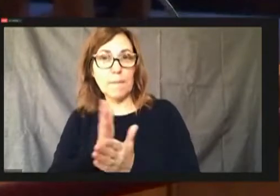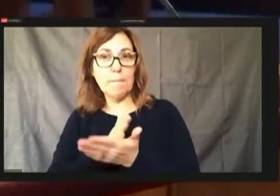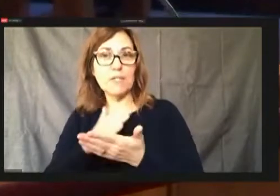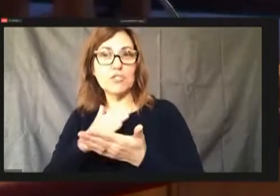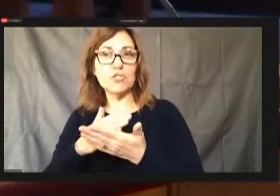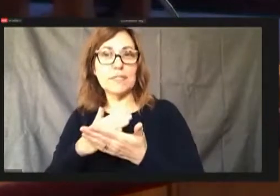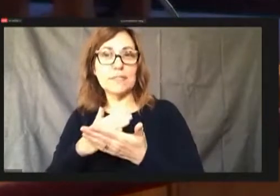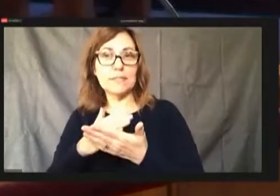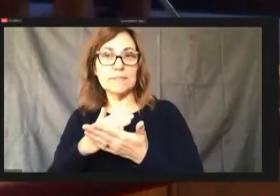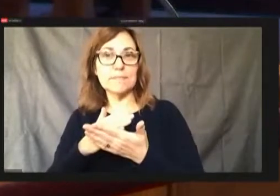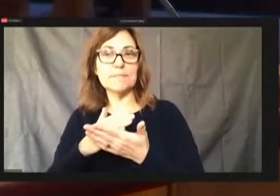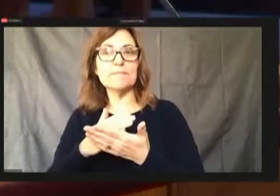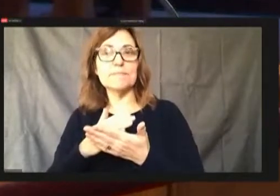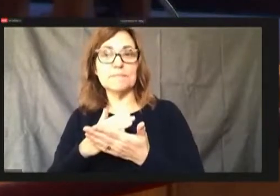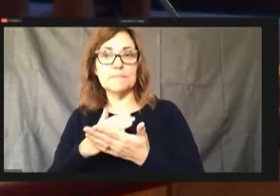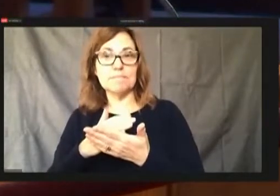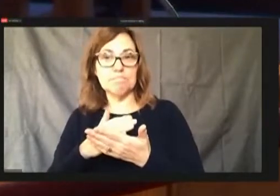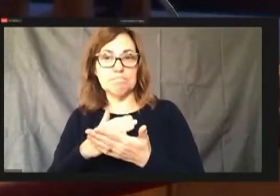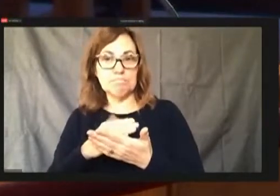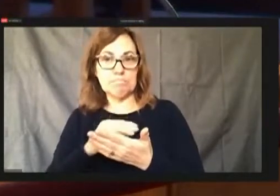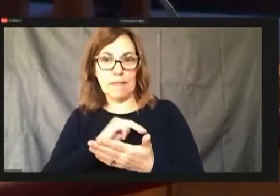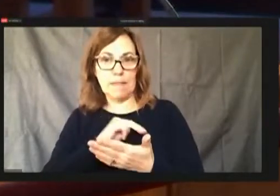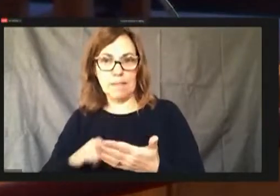Mayor's Office of Equity. Yes, that's correct.